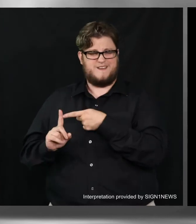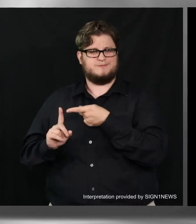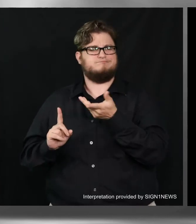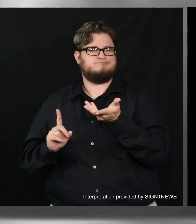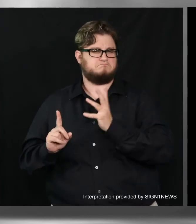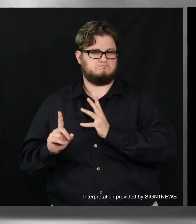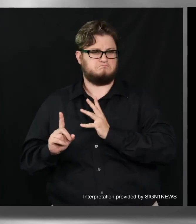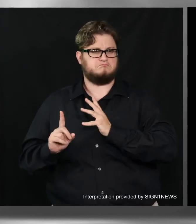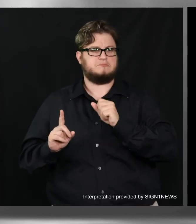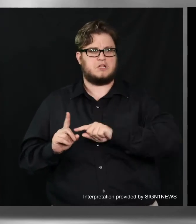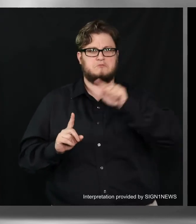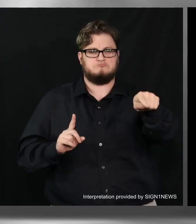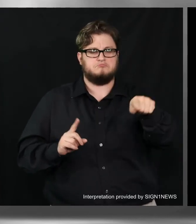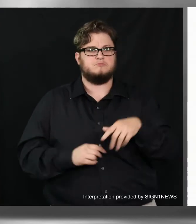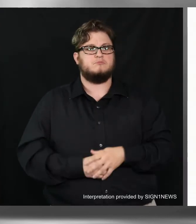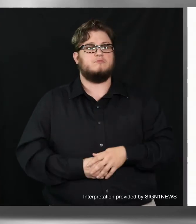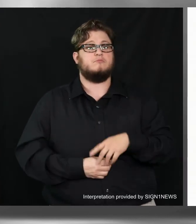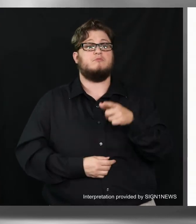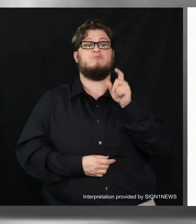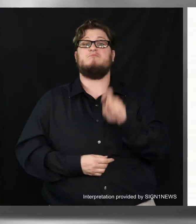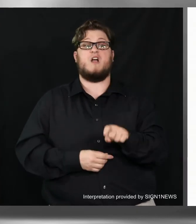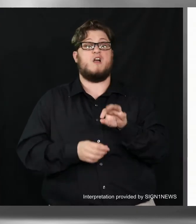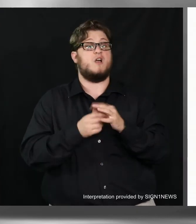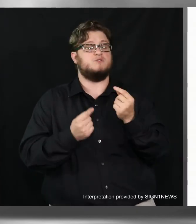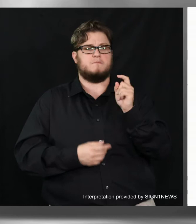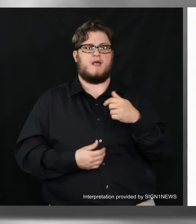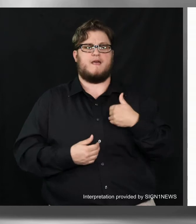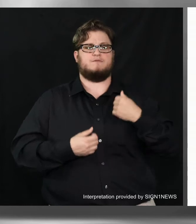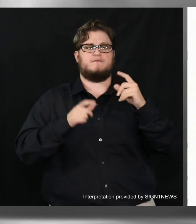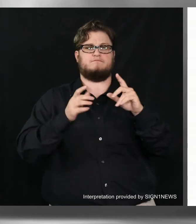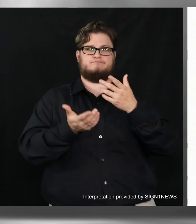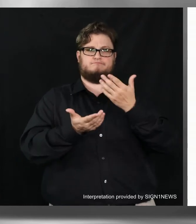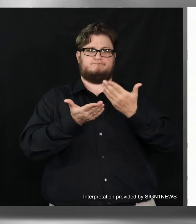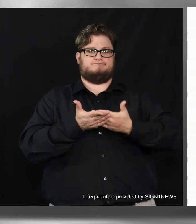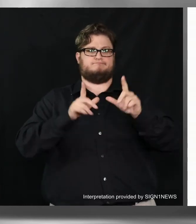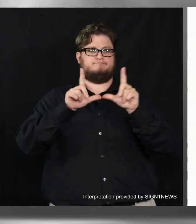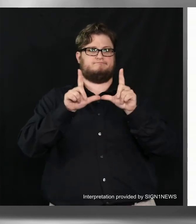This can be a valid state or federal government photo ID including the free